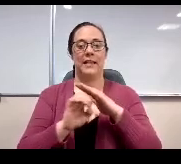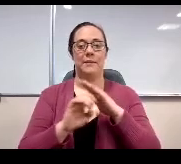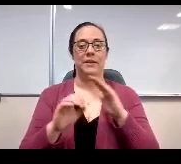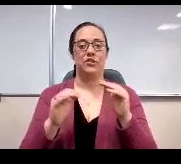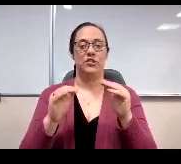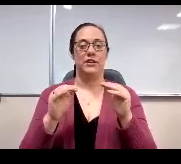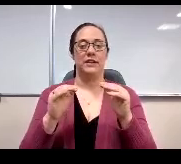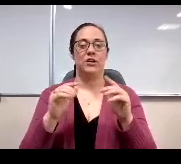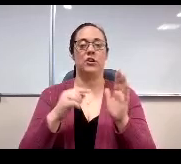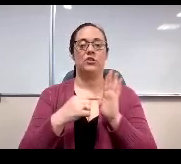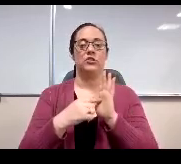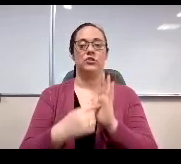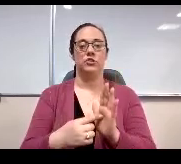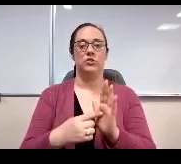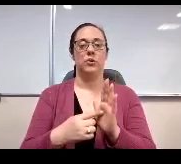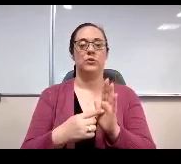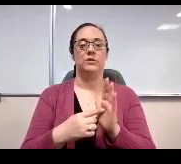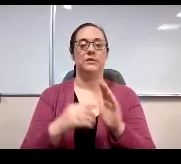district level data next line please?